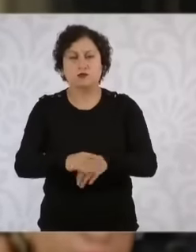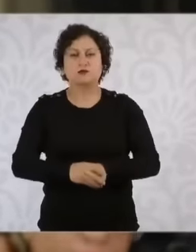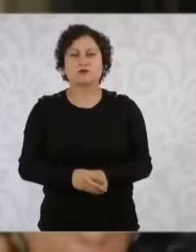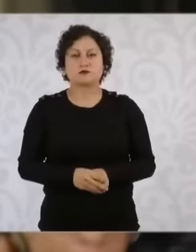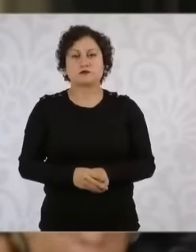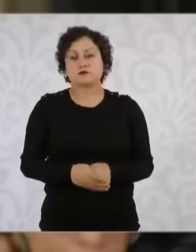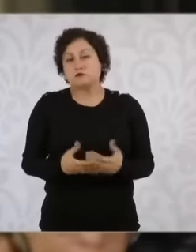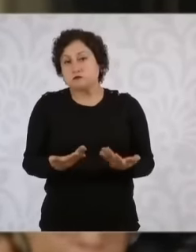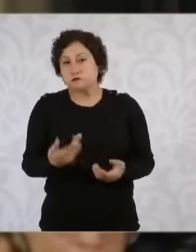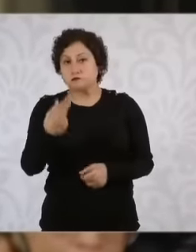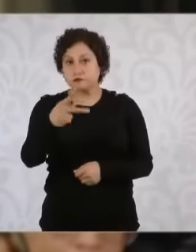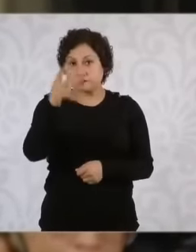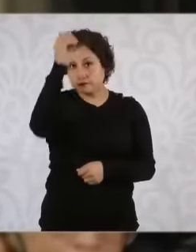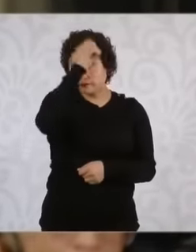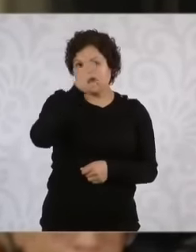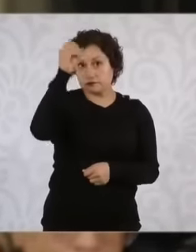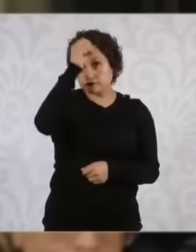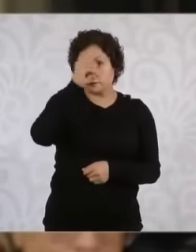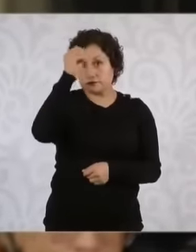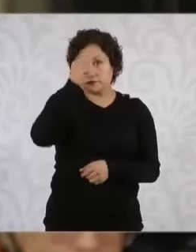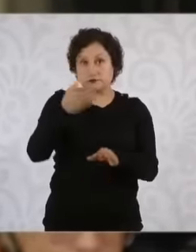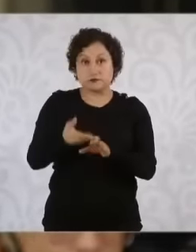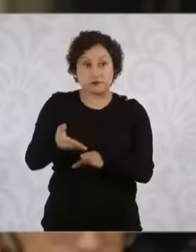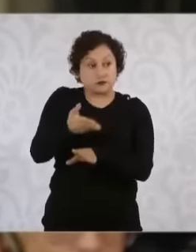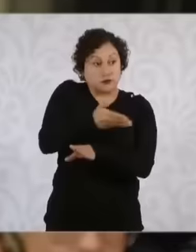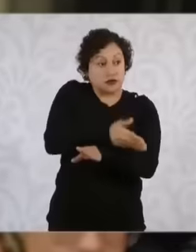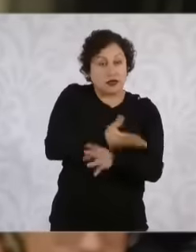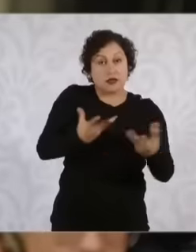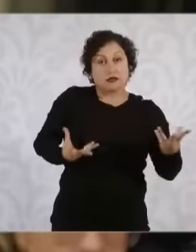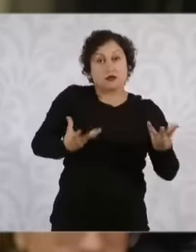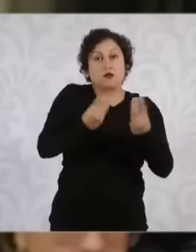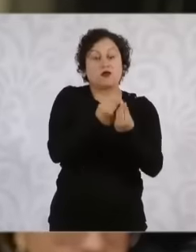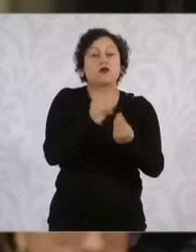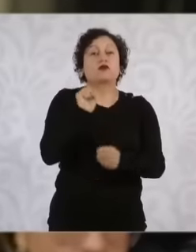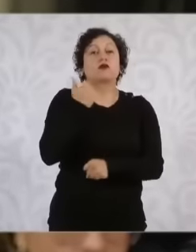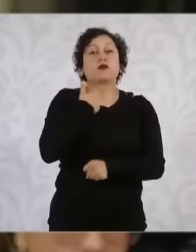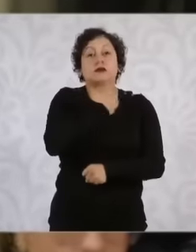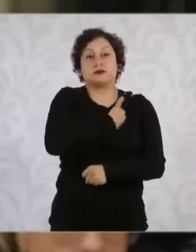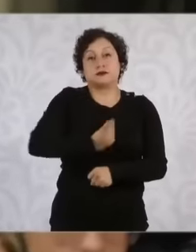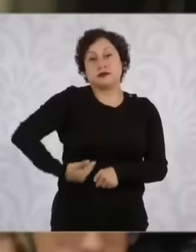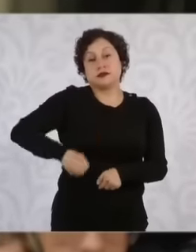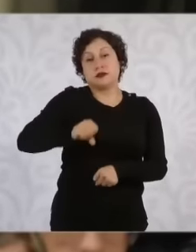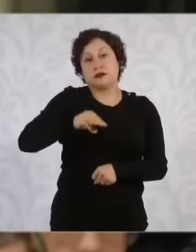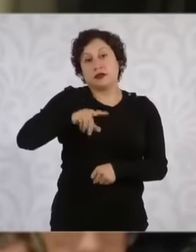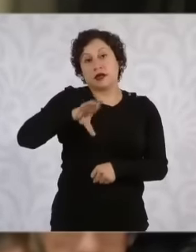the work tours that you had with President Andrés Manuel López Obrador helped you